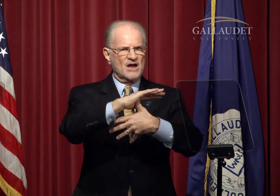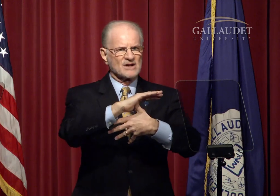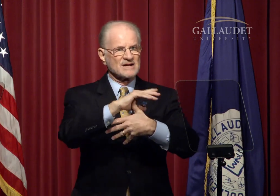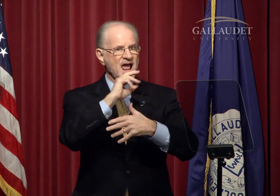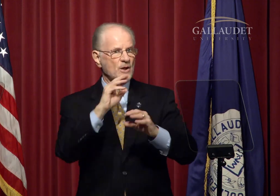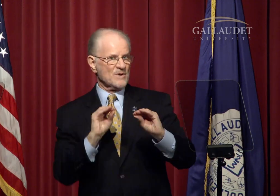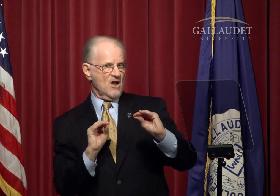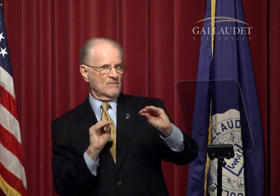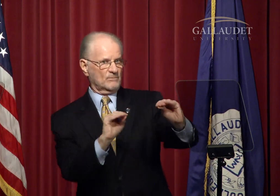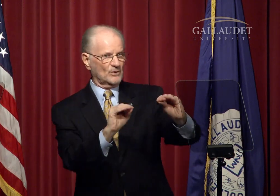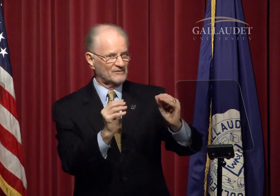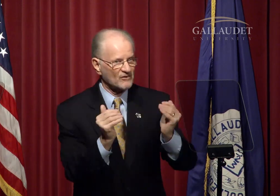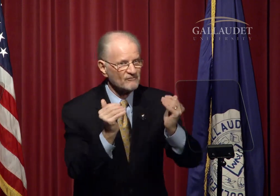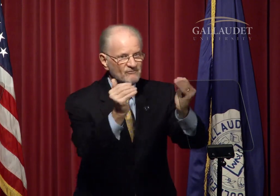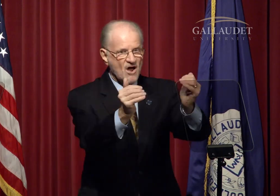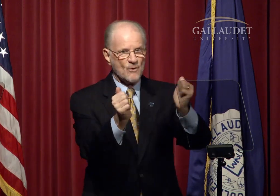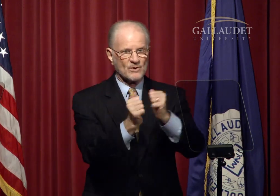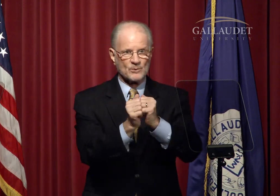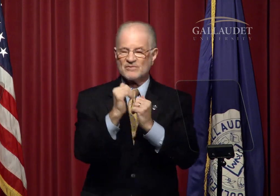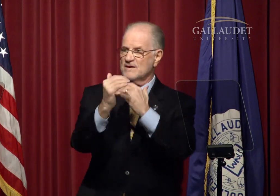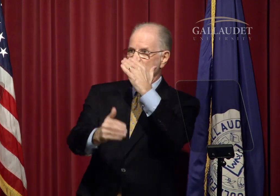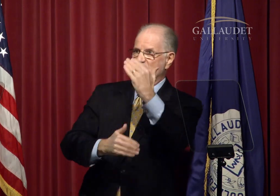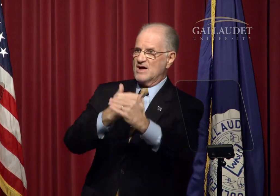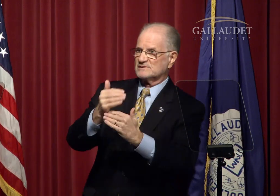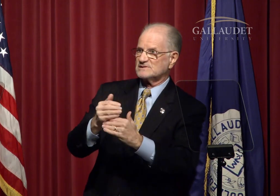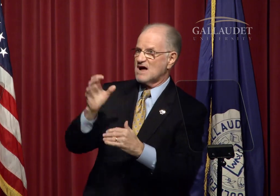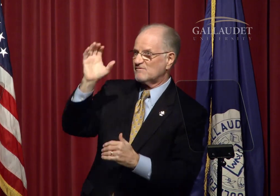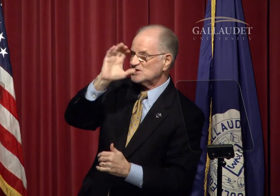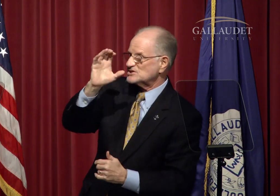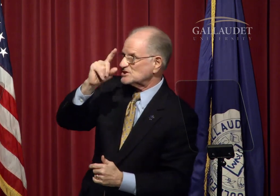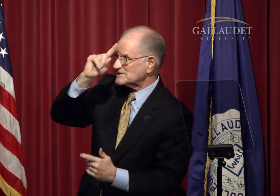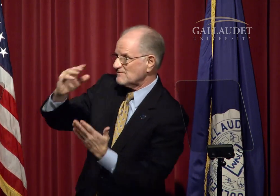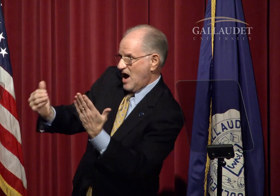a top priority and we are moving forward with the process